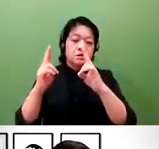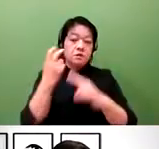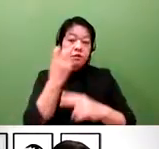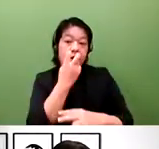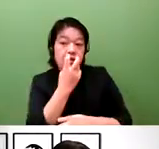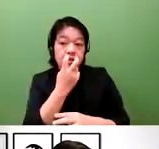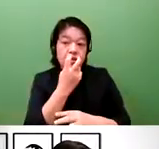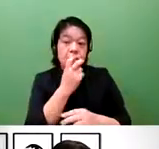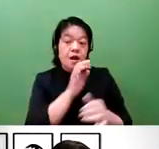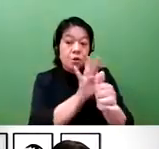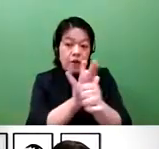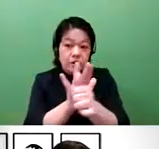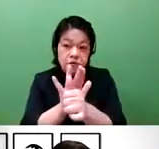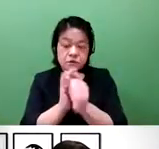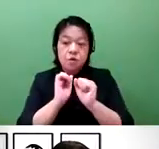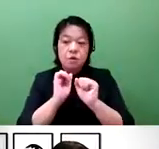And investment will come along, as well as advice.